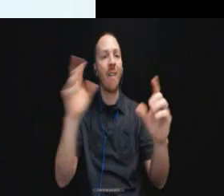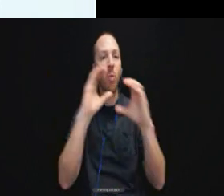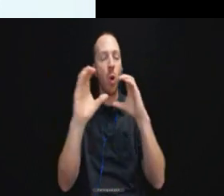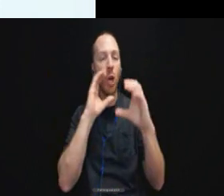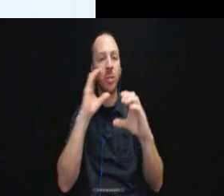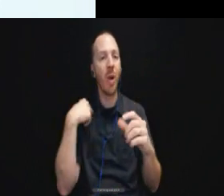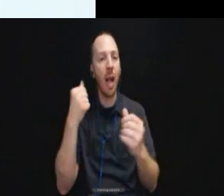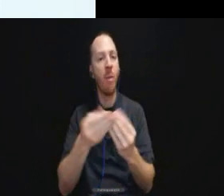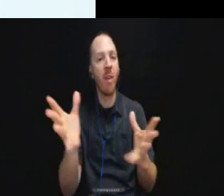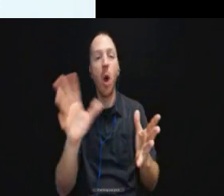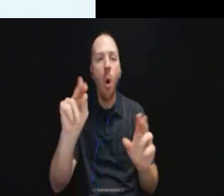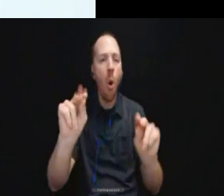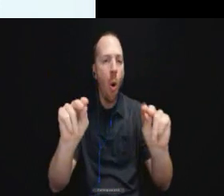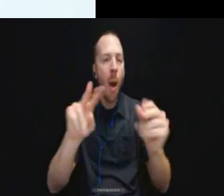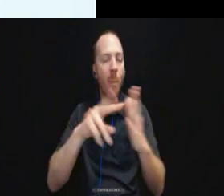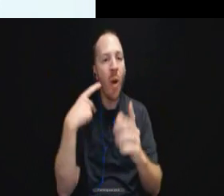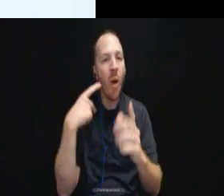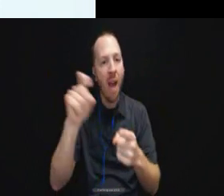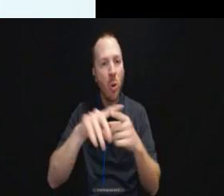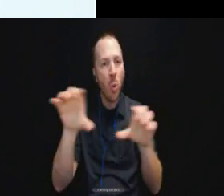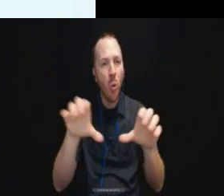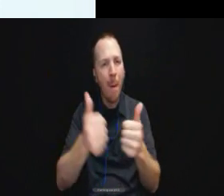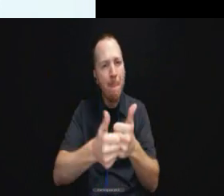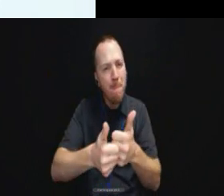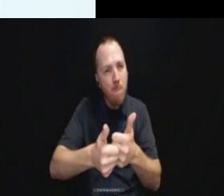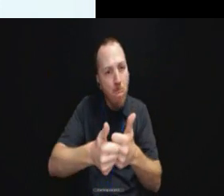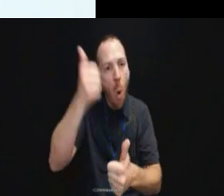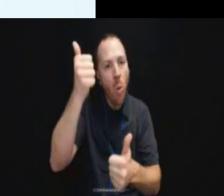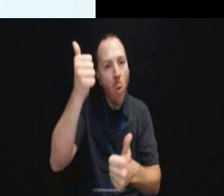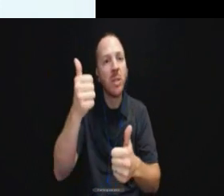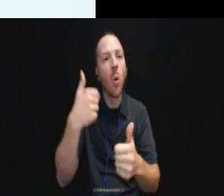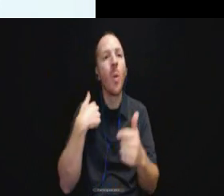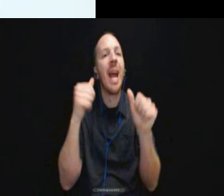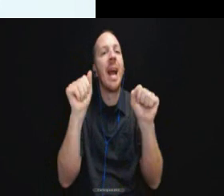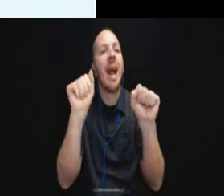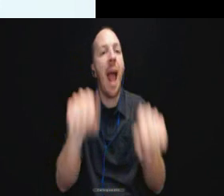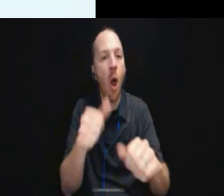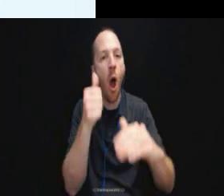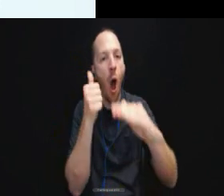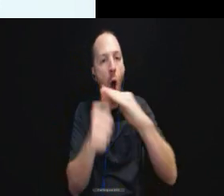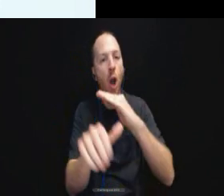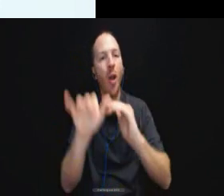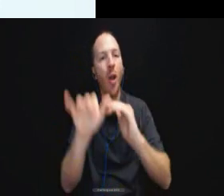we can provide. We have to do the most effective thing under the circumstances.